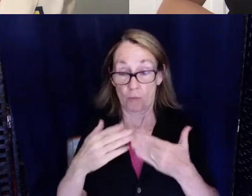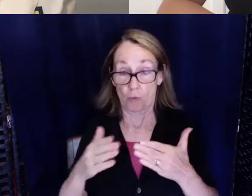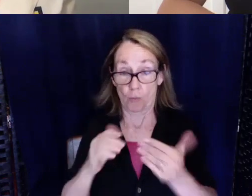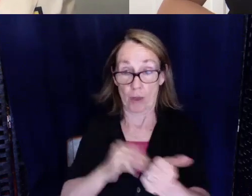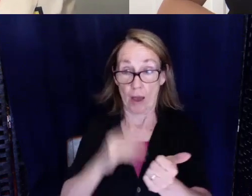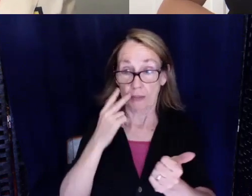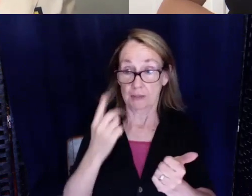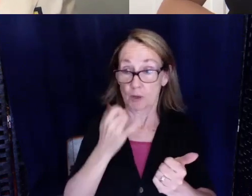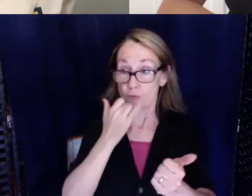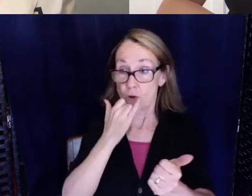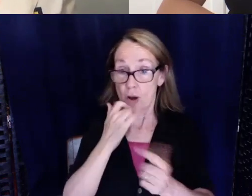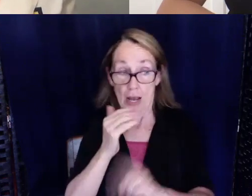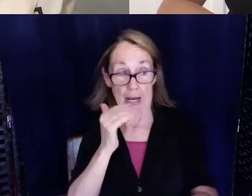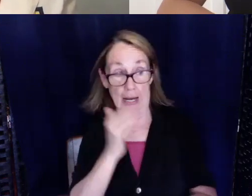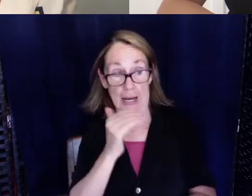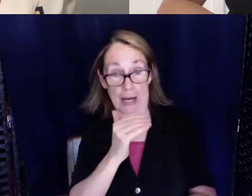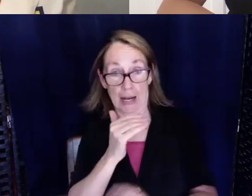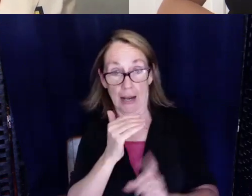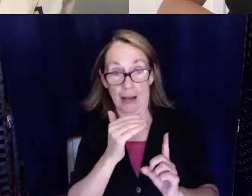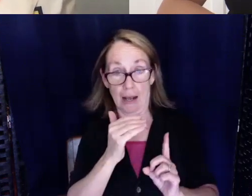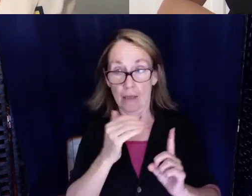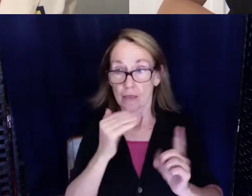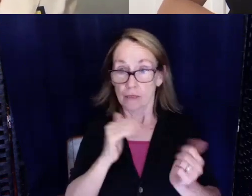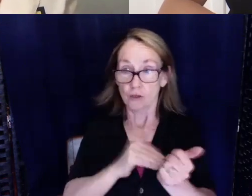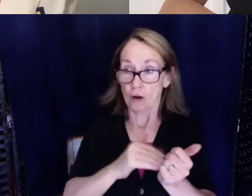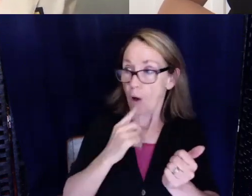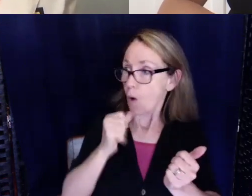gonna check on that and staff says I didn't even see that.